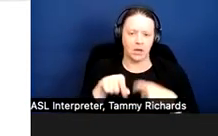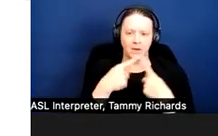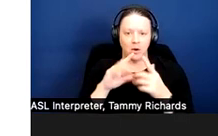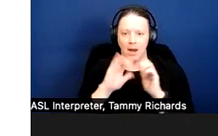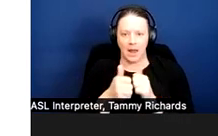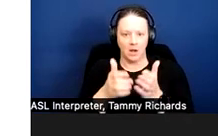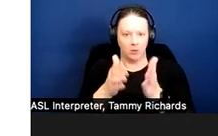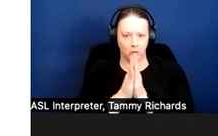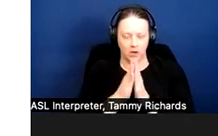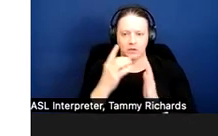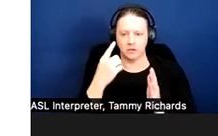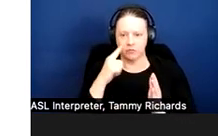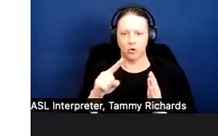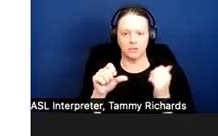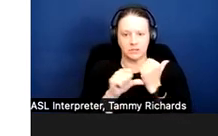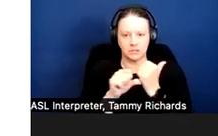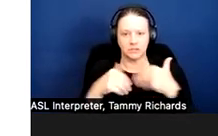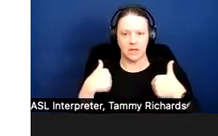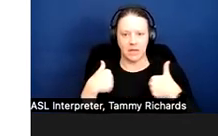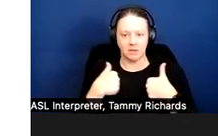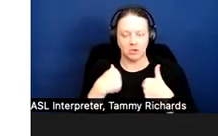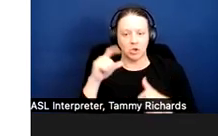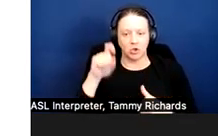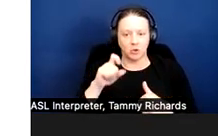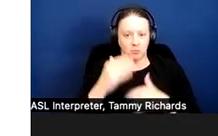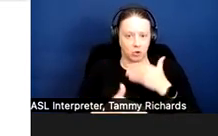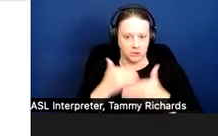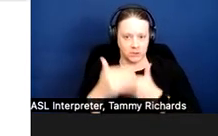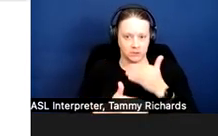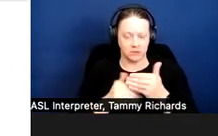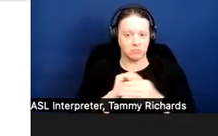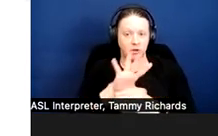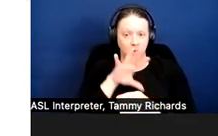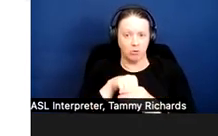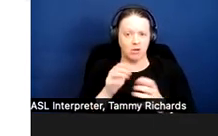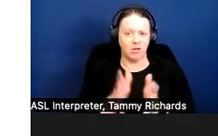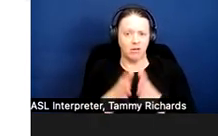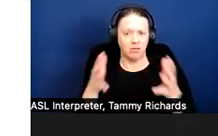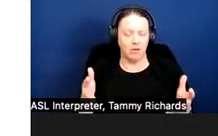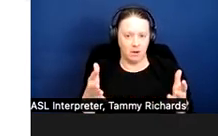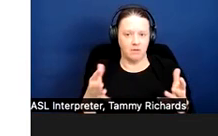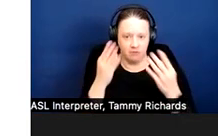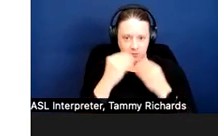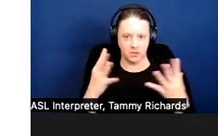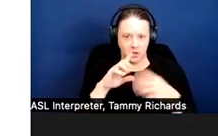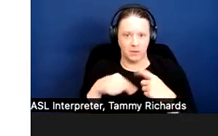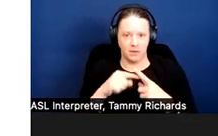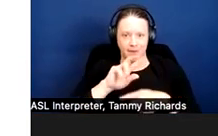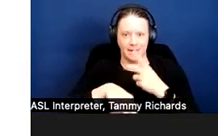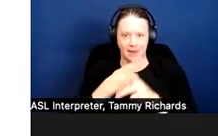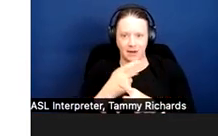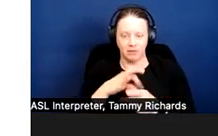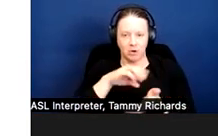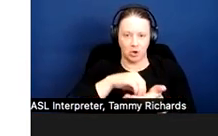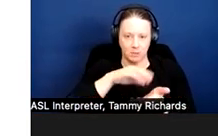for assistance animals should be processed, including quite a bit on the kind of documentation